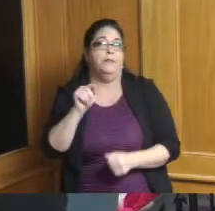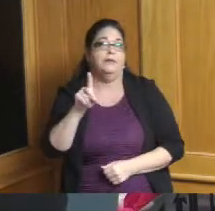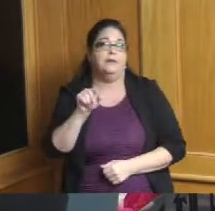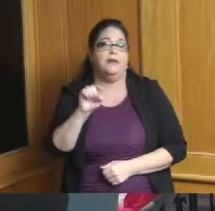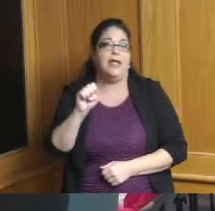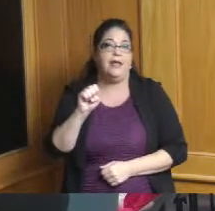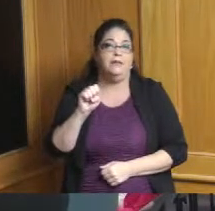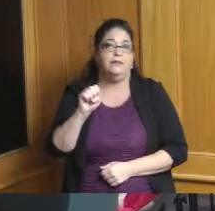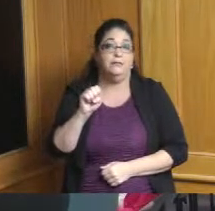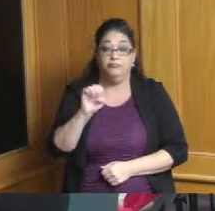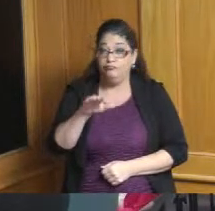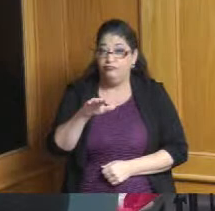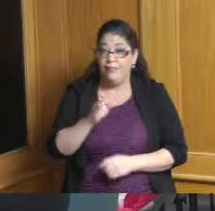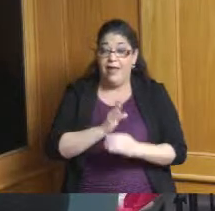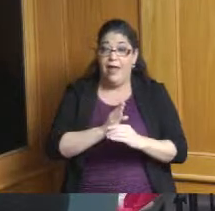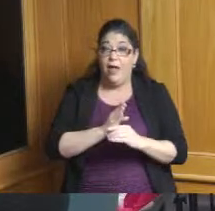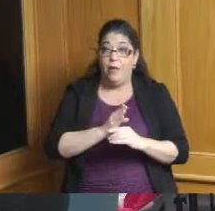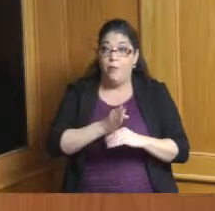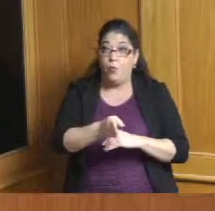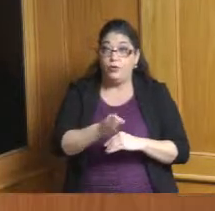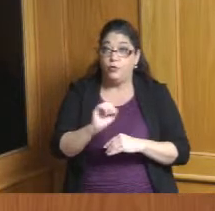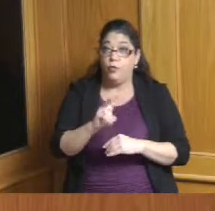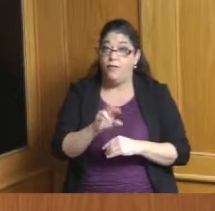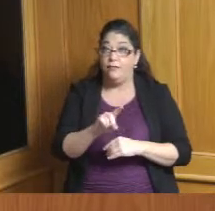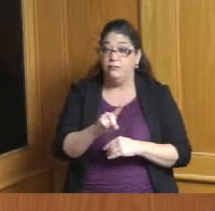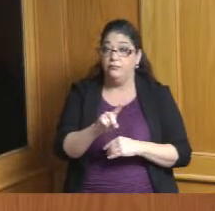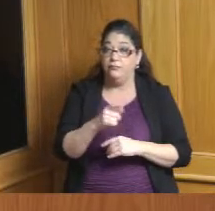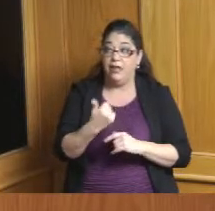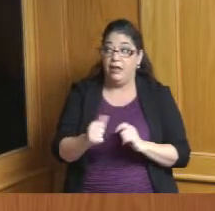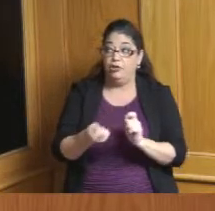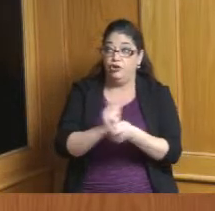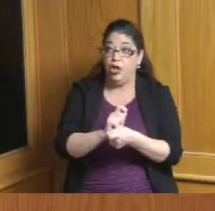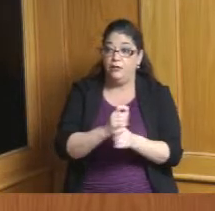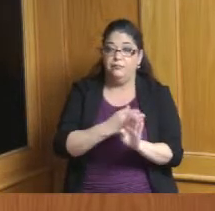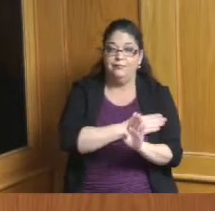anything changed postCovid so I think we've all three suggested the same thing that there